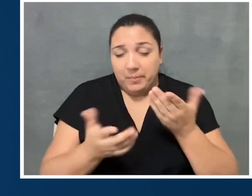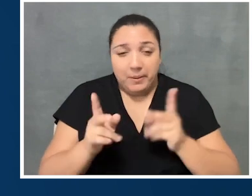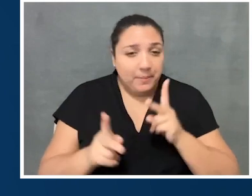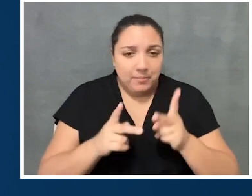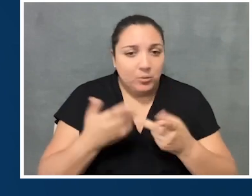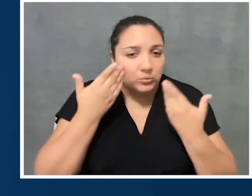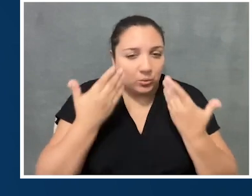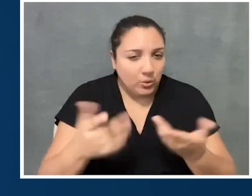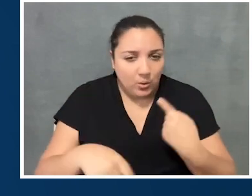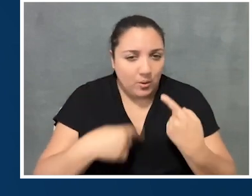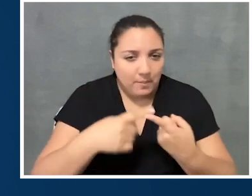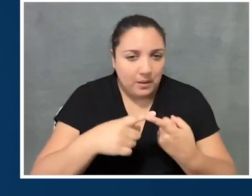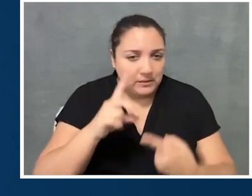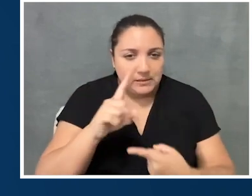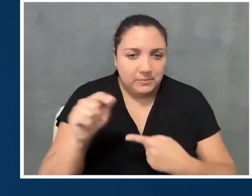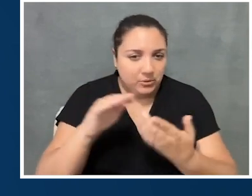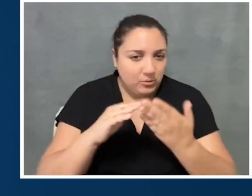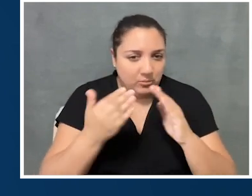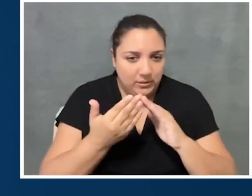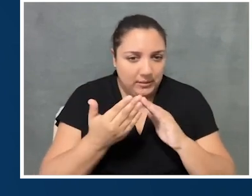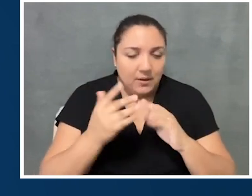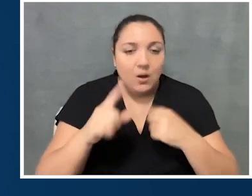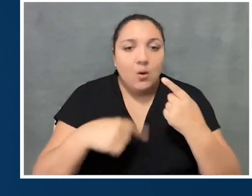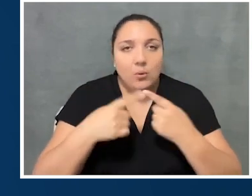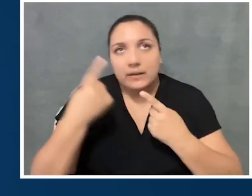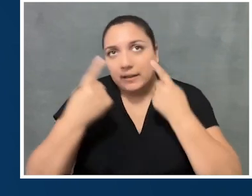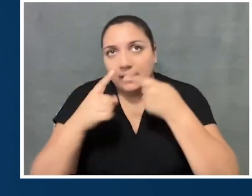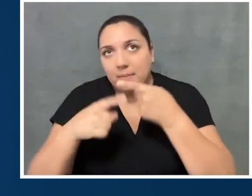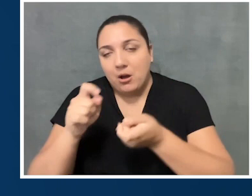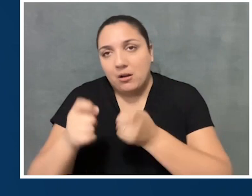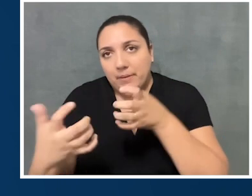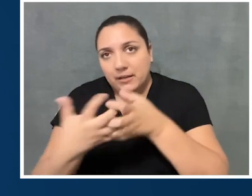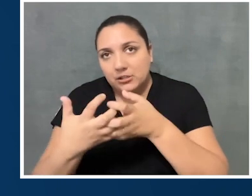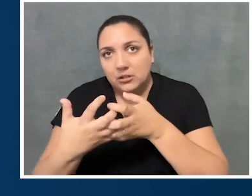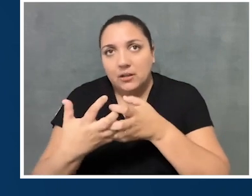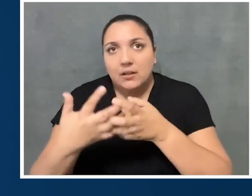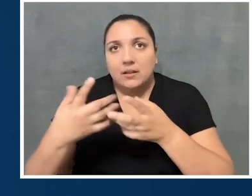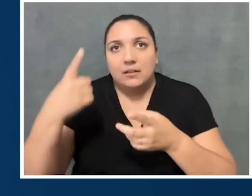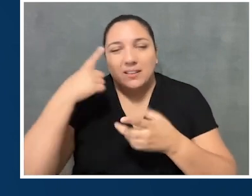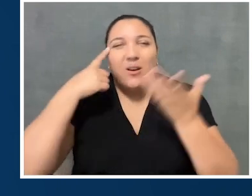who maybe aren't necessarily familiar with the disability community, when they think about accommodation, they're thinking,